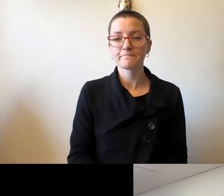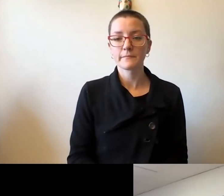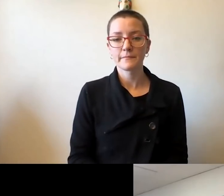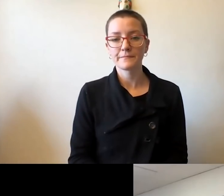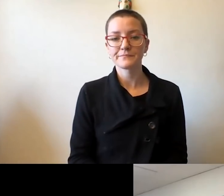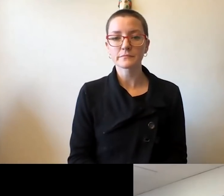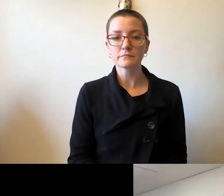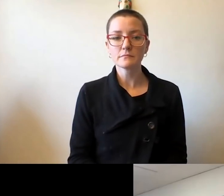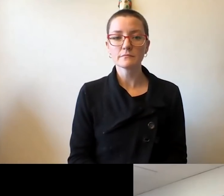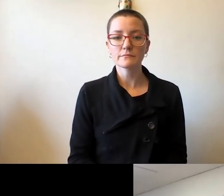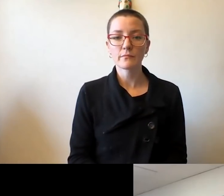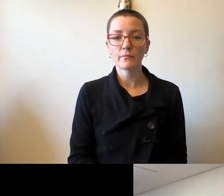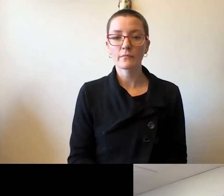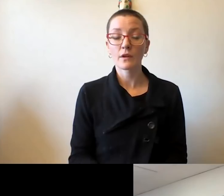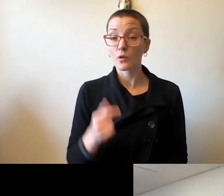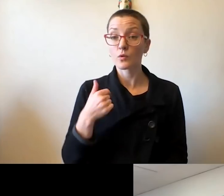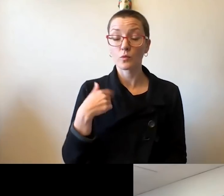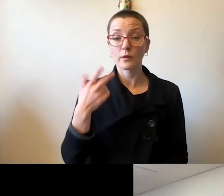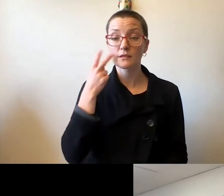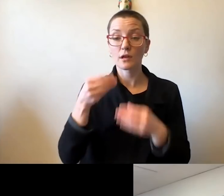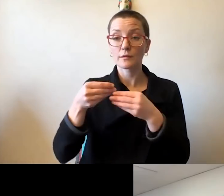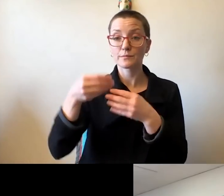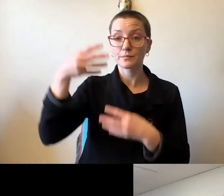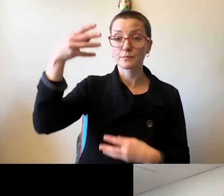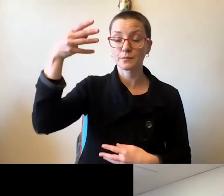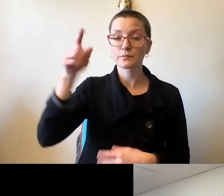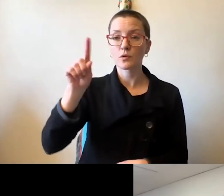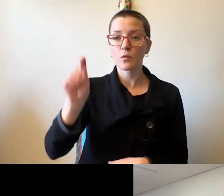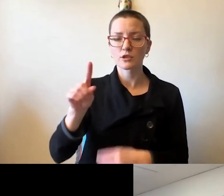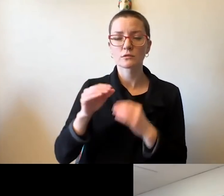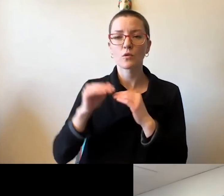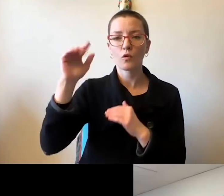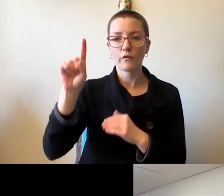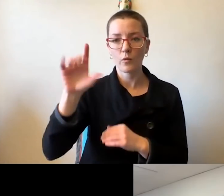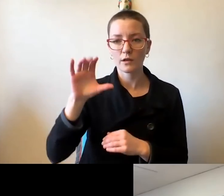We see a fairly large number of questions, more than 100, and fortunately, they seem to fall